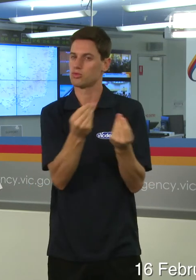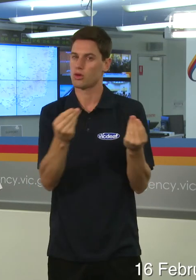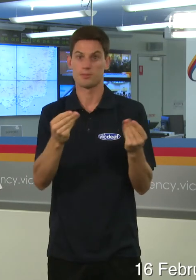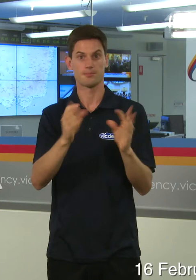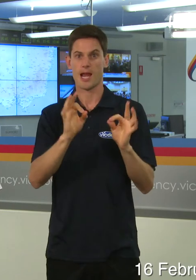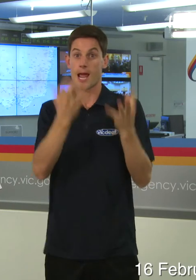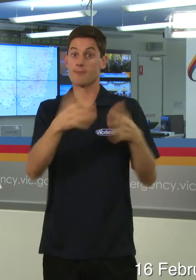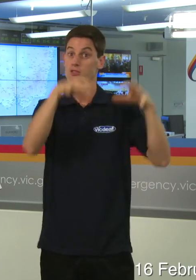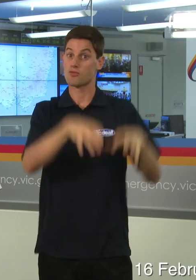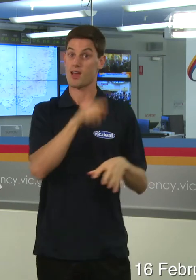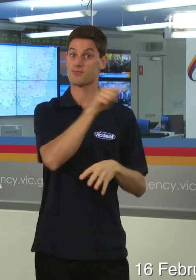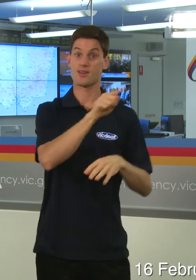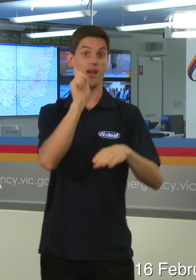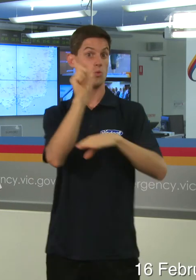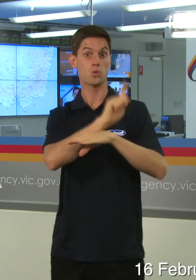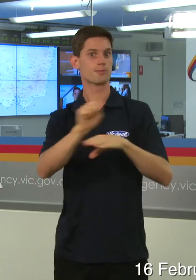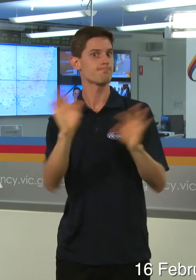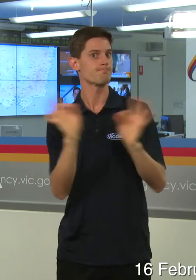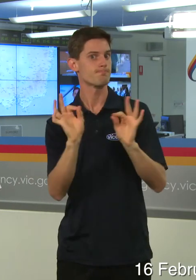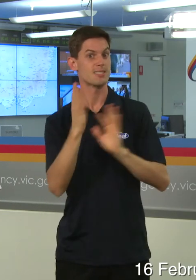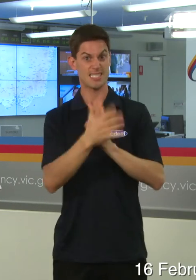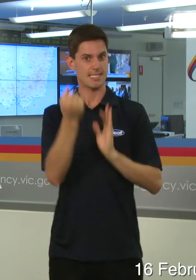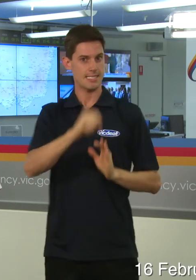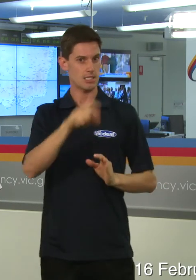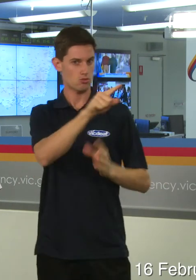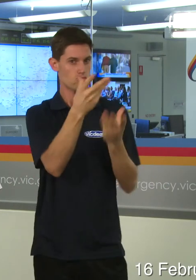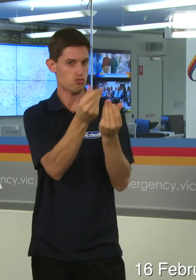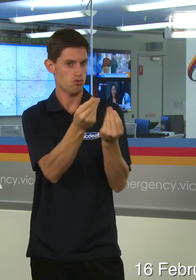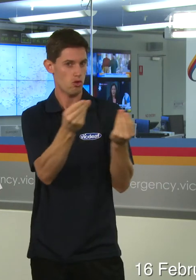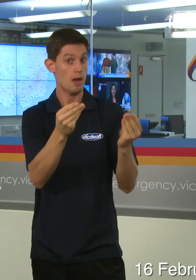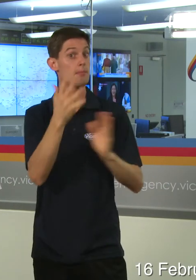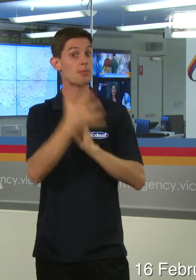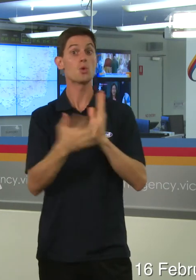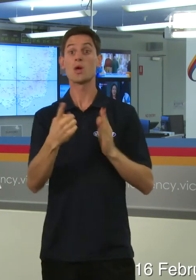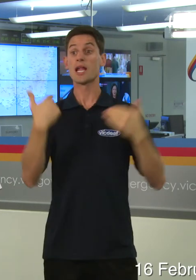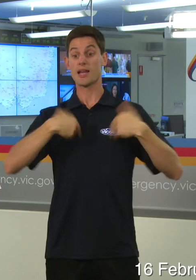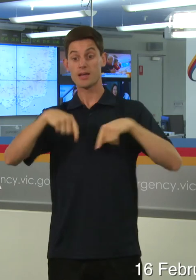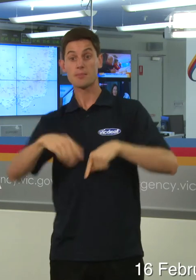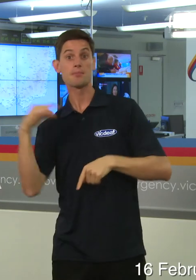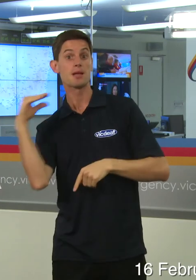those areas that will remain dry, and we should remember that those that live in Melbourne or some of the more